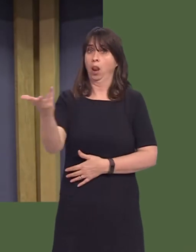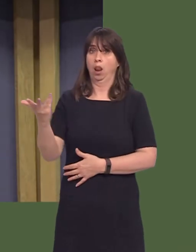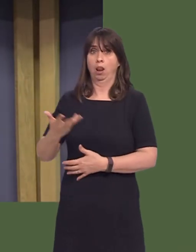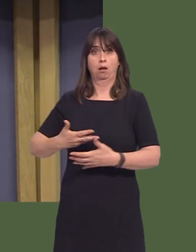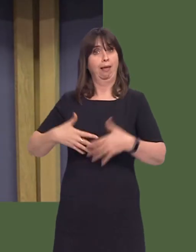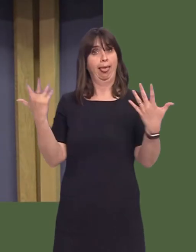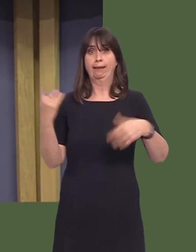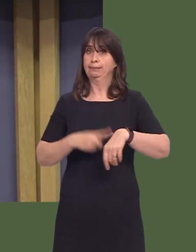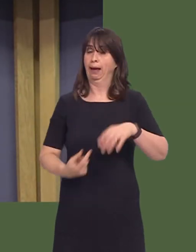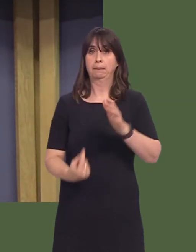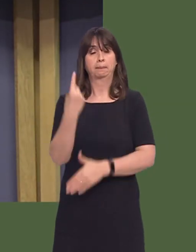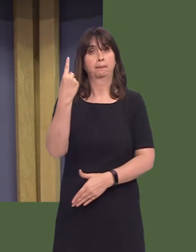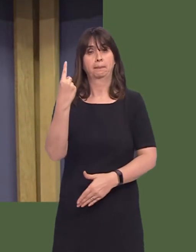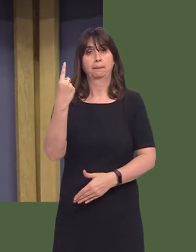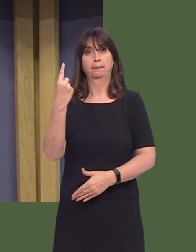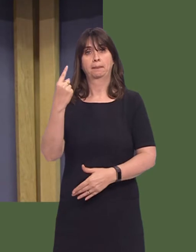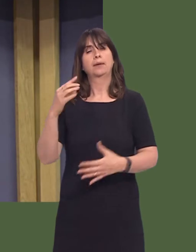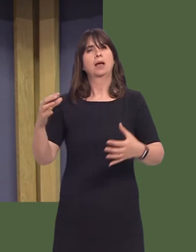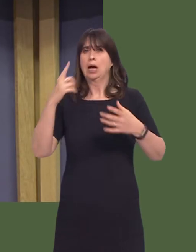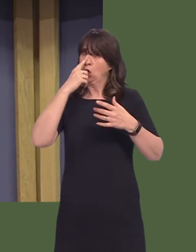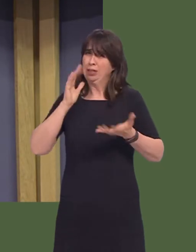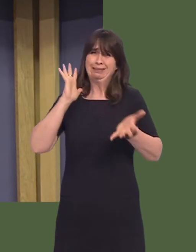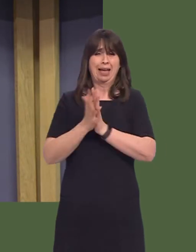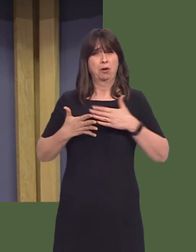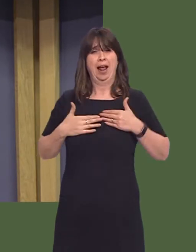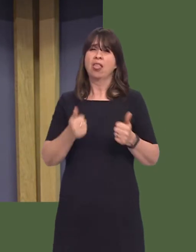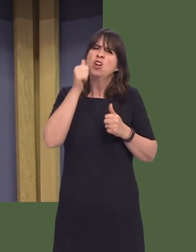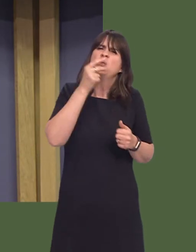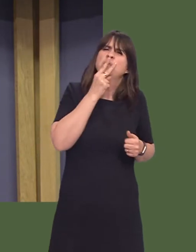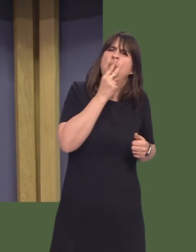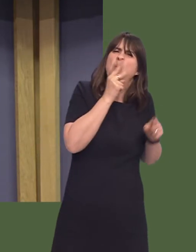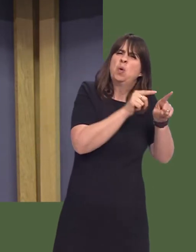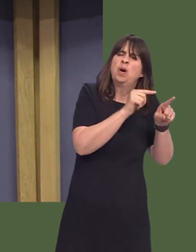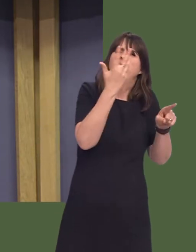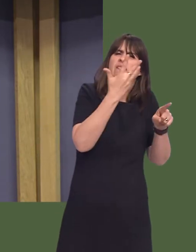public health issue and we know it can be as damaging as smoking 15 cigarettes a day.